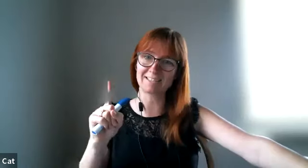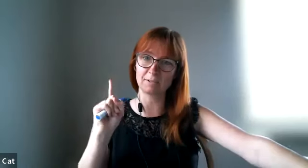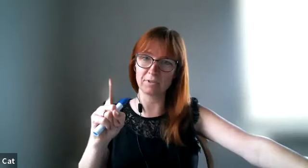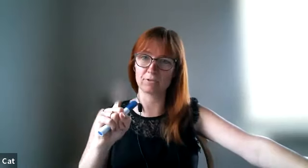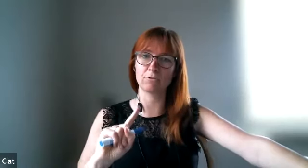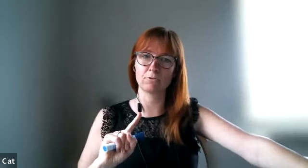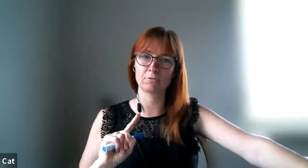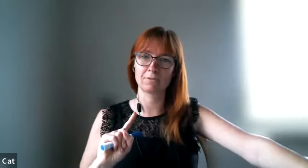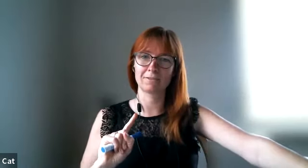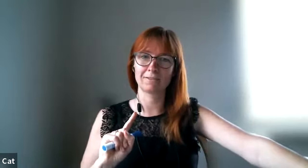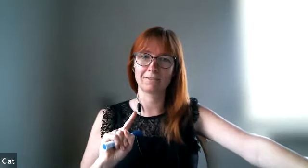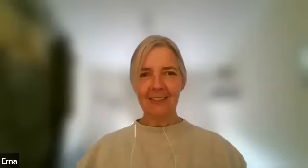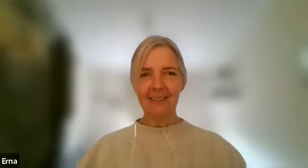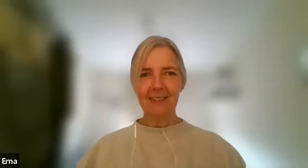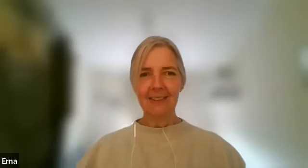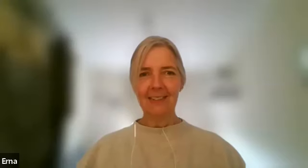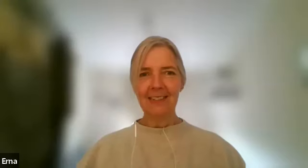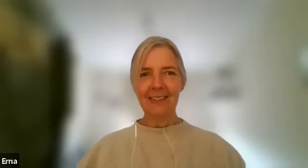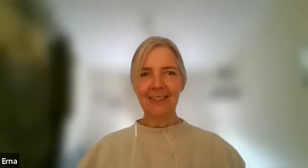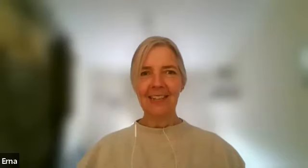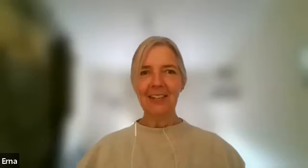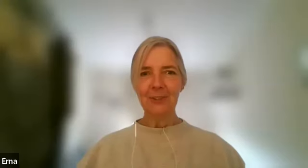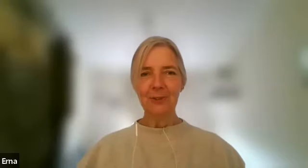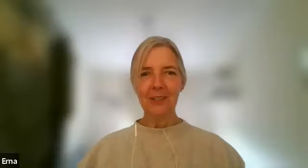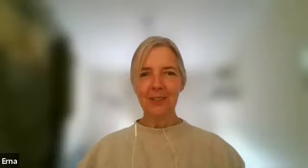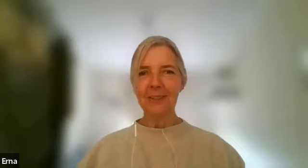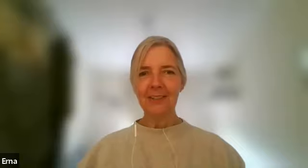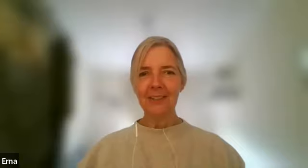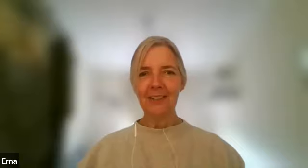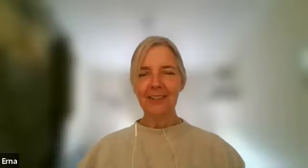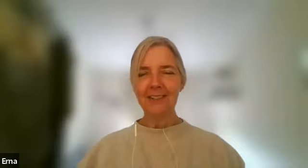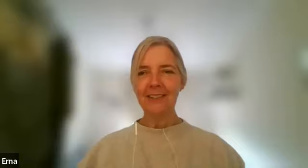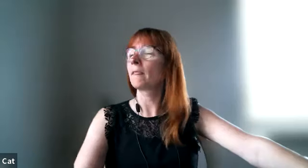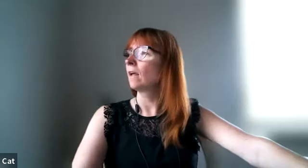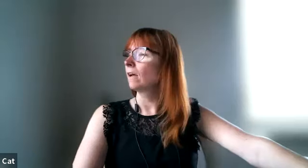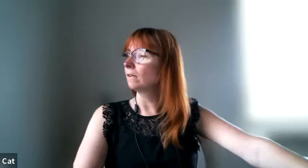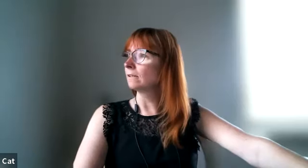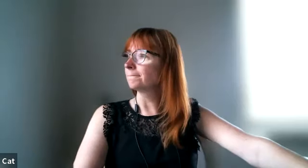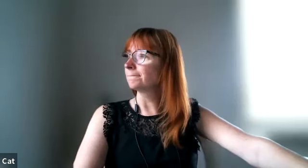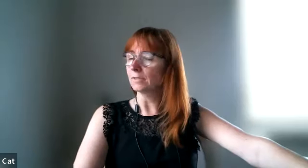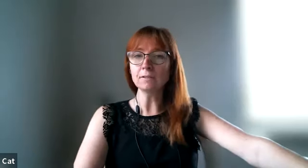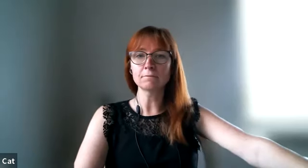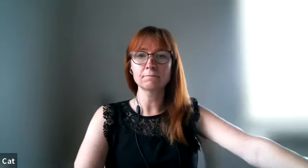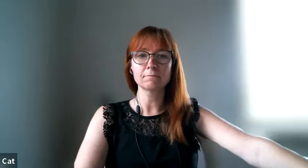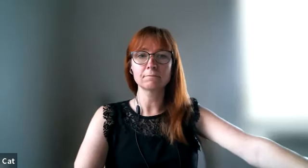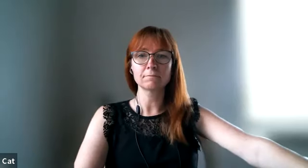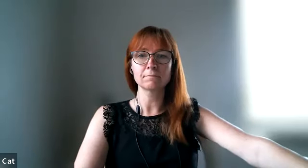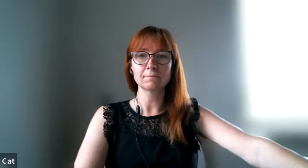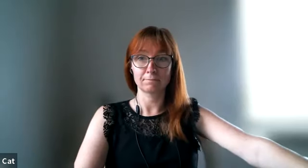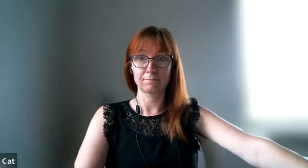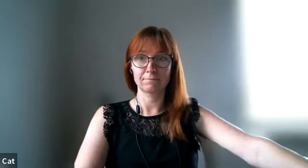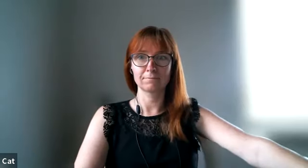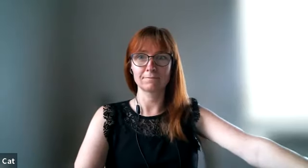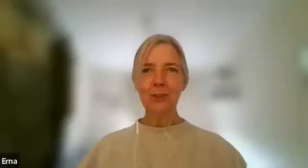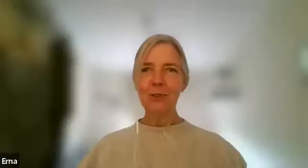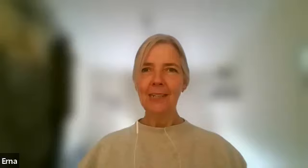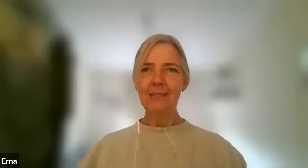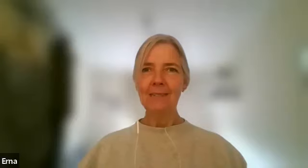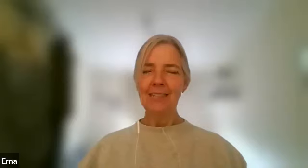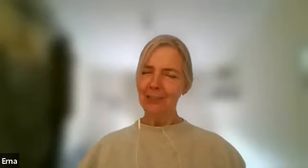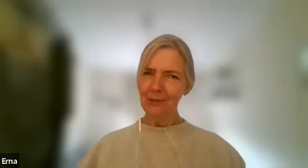the biggest score exactly the highest goal the highest score um yeah let's do that let's do